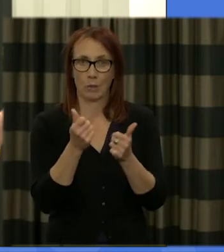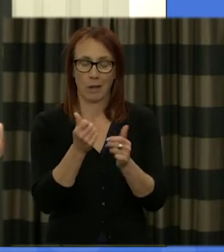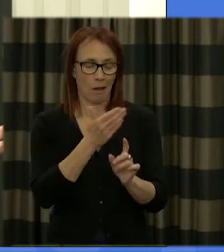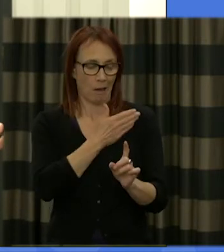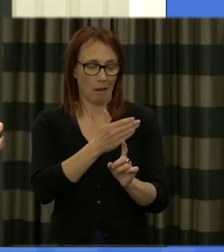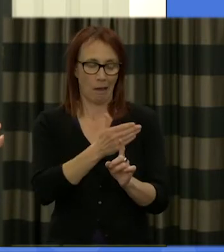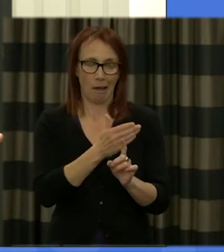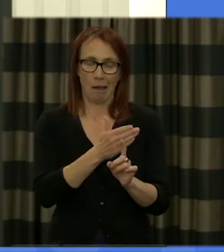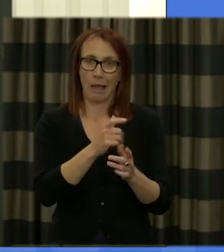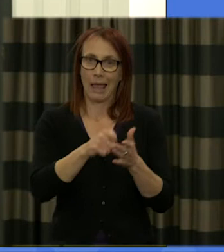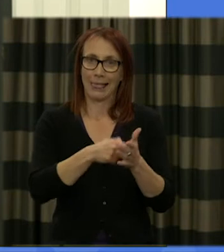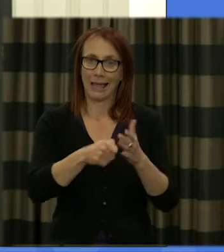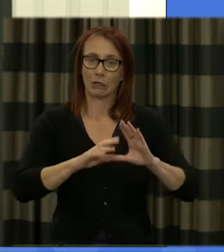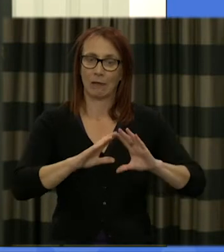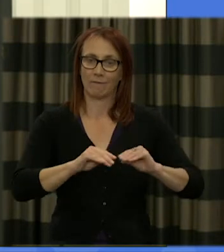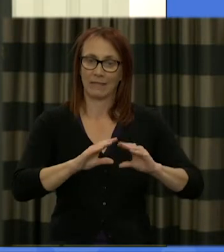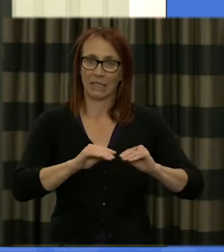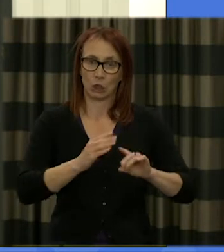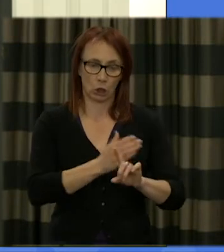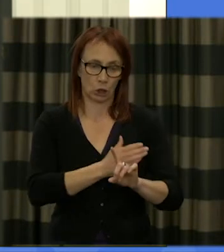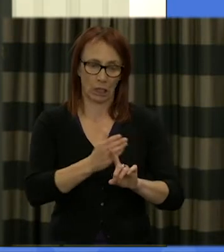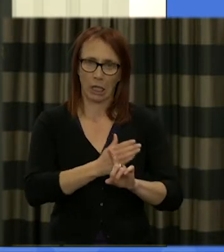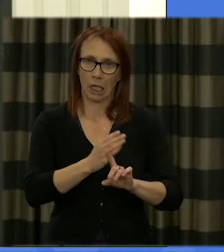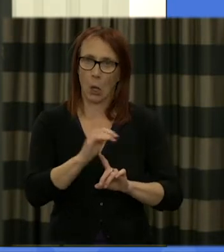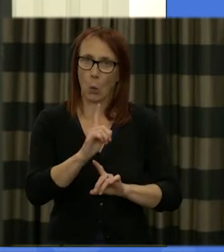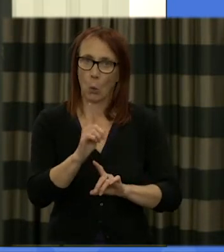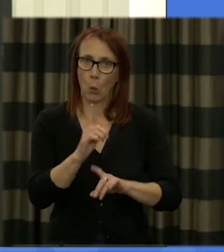that a general election and particularly to reflect on the constitutional